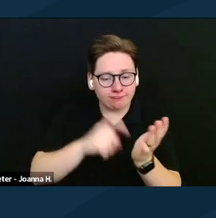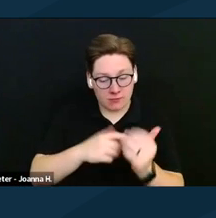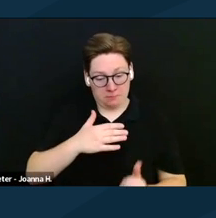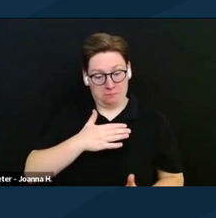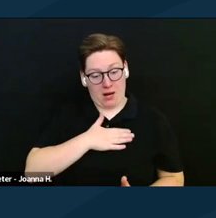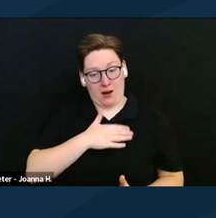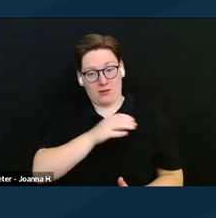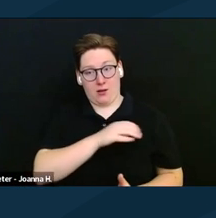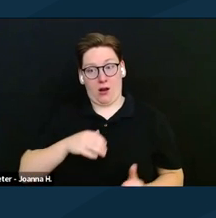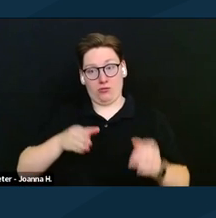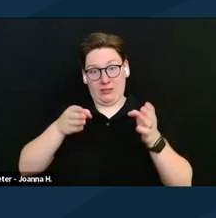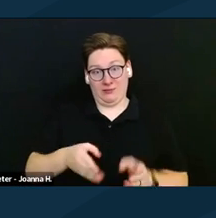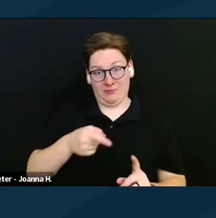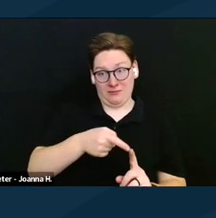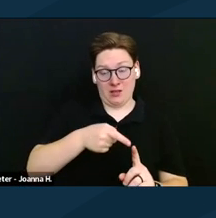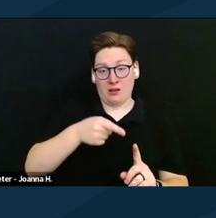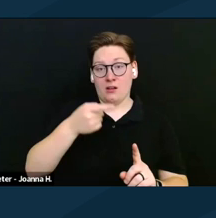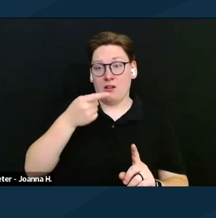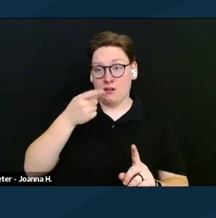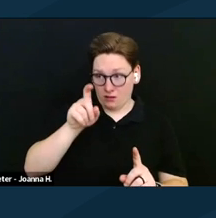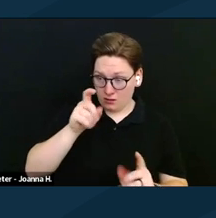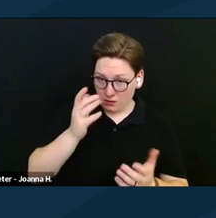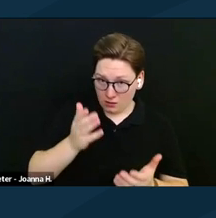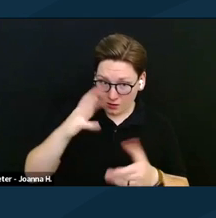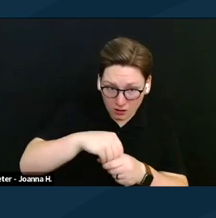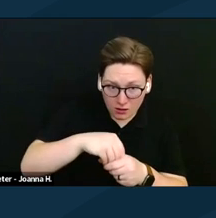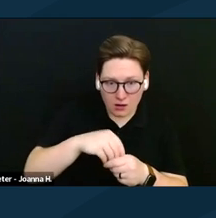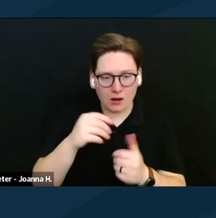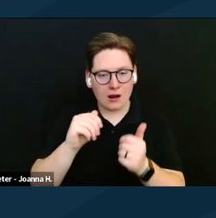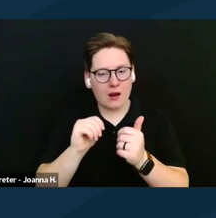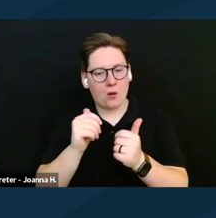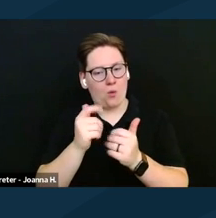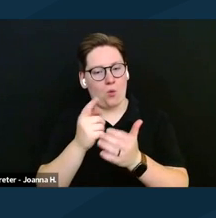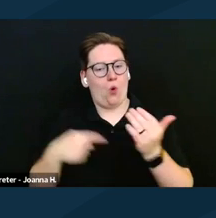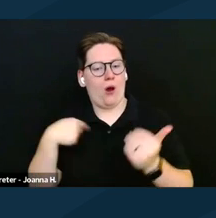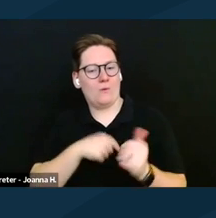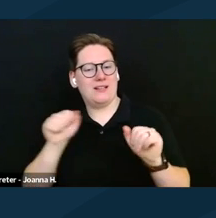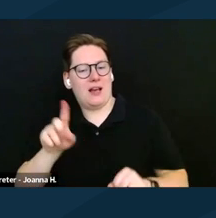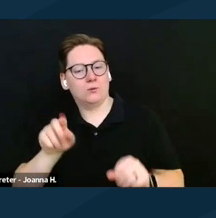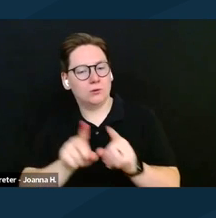any of the bills that we discussed and also what a layperson can do to advocate?